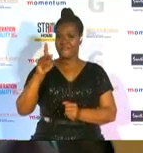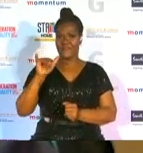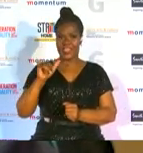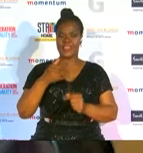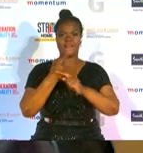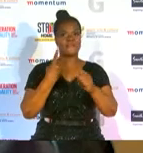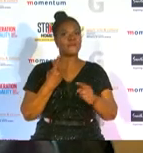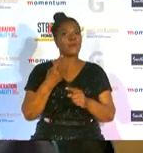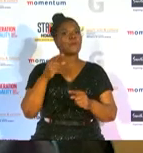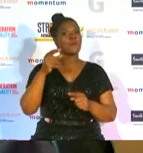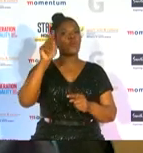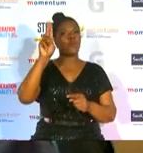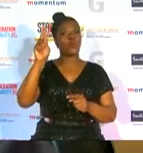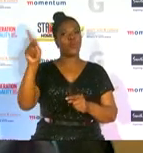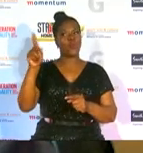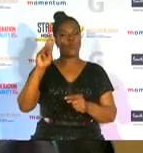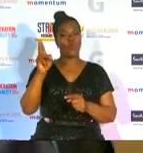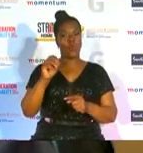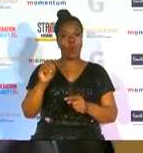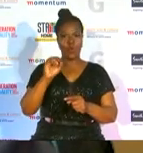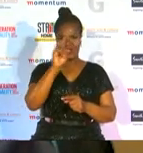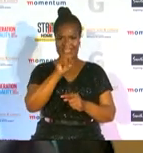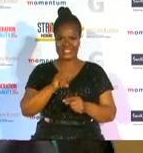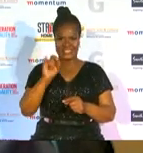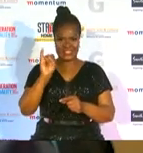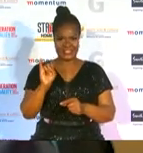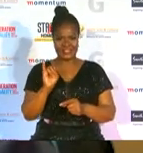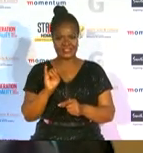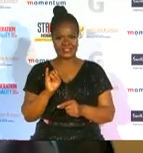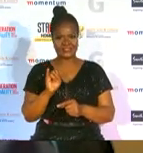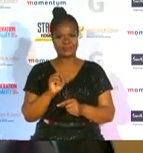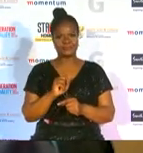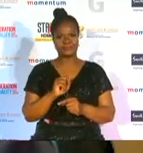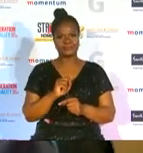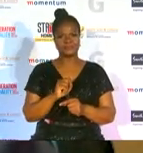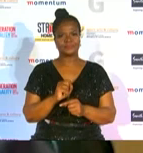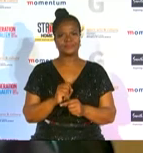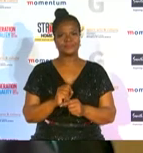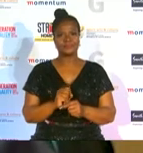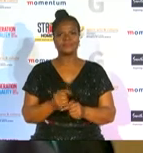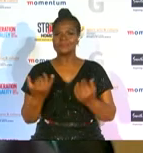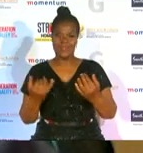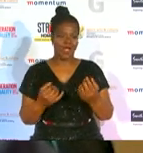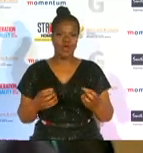inducted into the g-spot hall of fame joining the lives of penn haines hazel